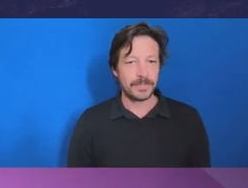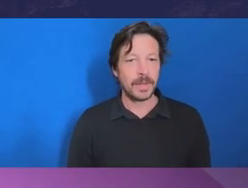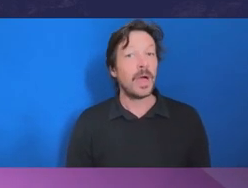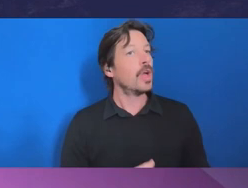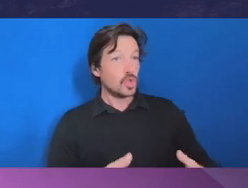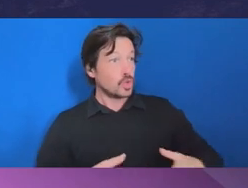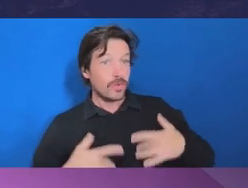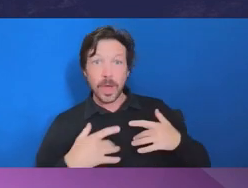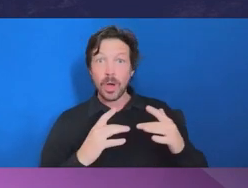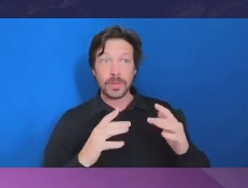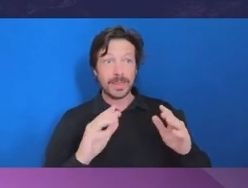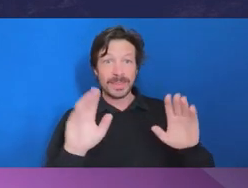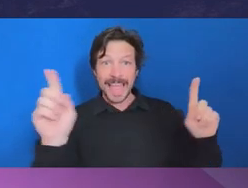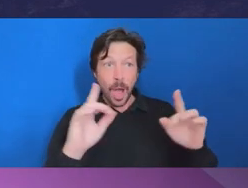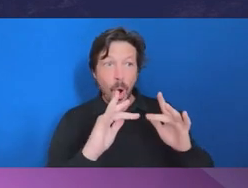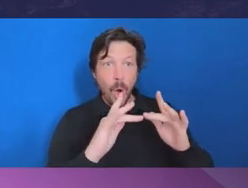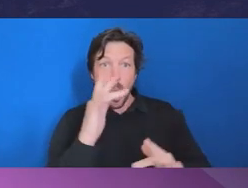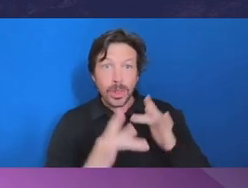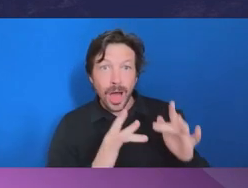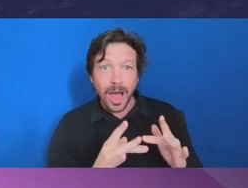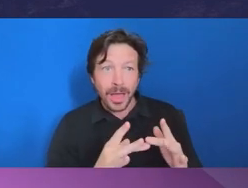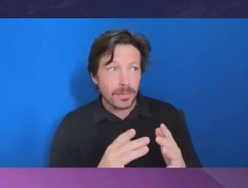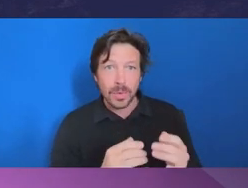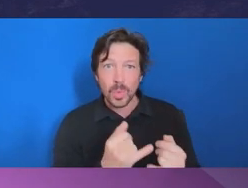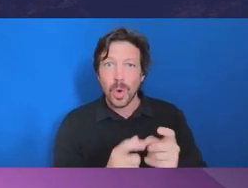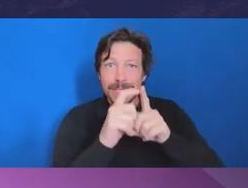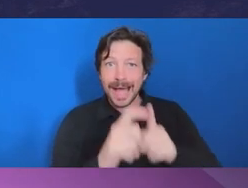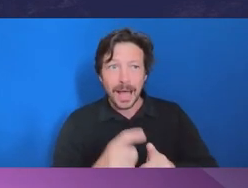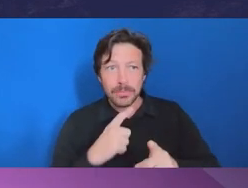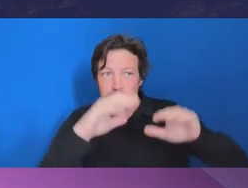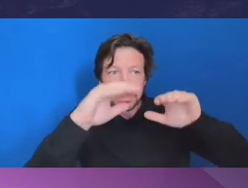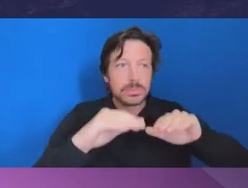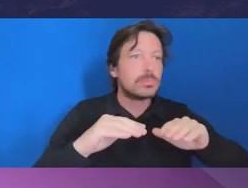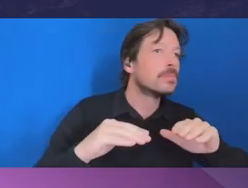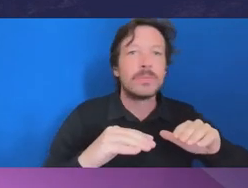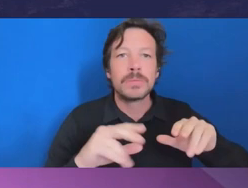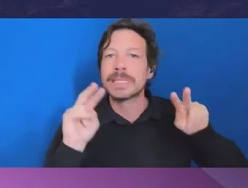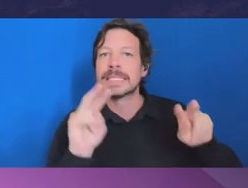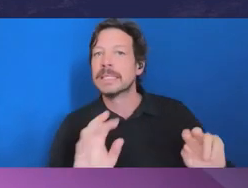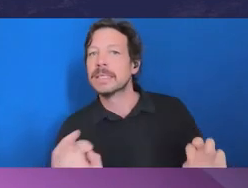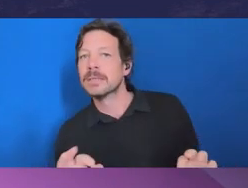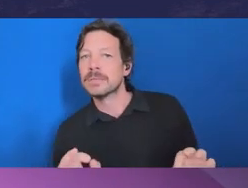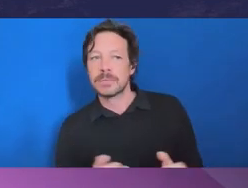Auditor-General Greaves: There’s certainly challenges we experience because, you know, you don't get you don't get to walk the floor. You don't.